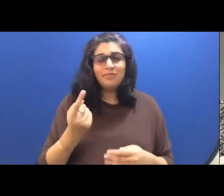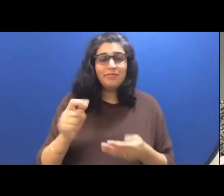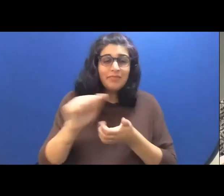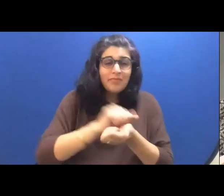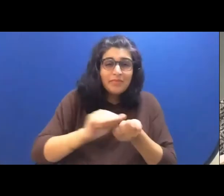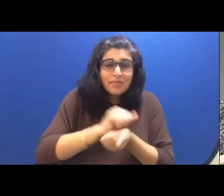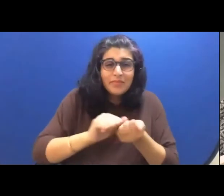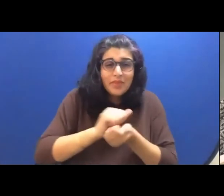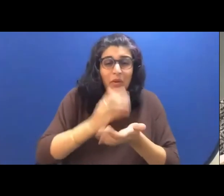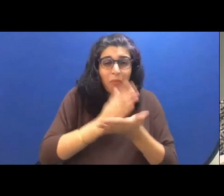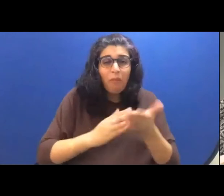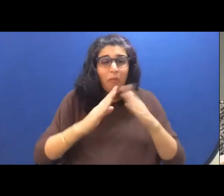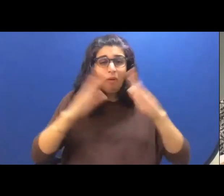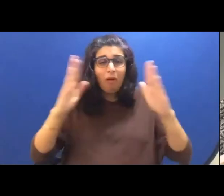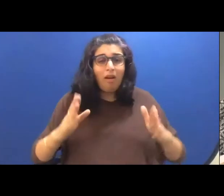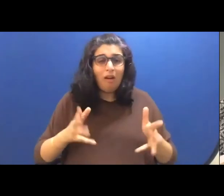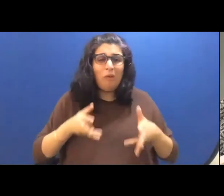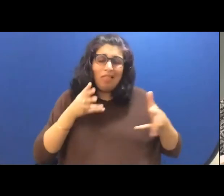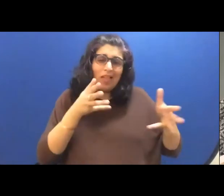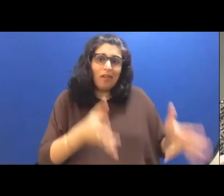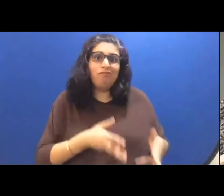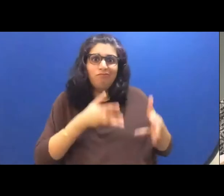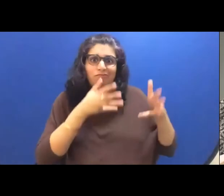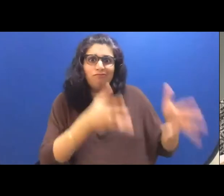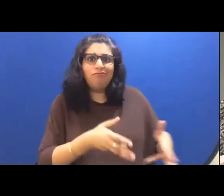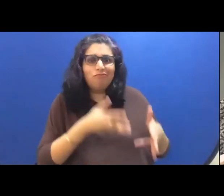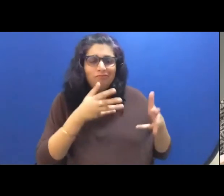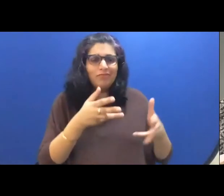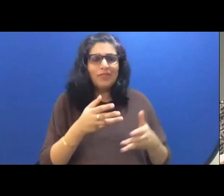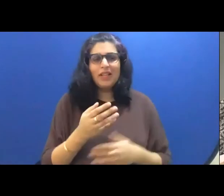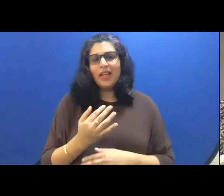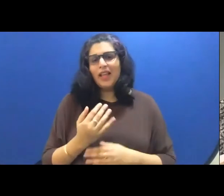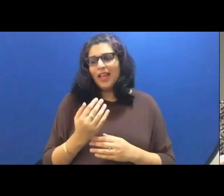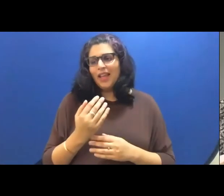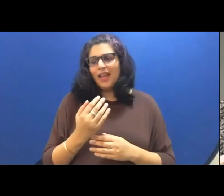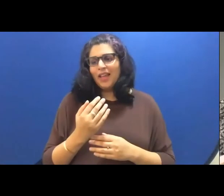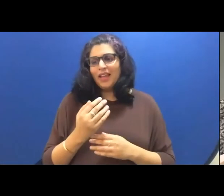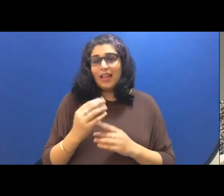of the house, we'd let pile up and lighting candles on the dinner table. She thought I